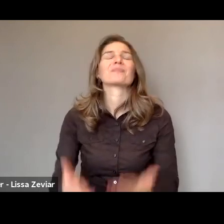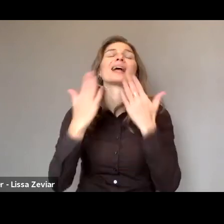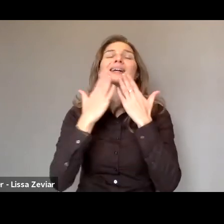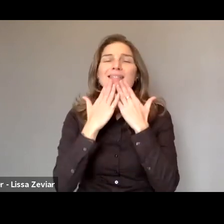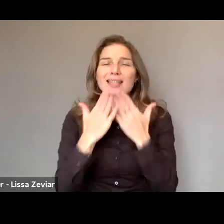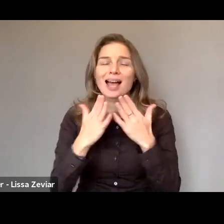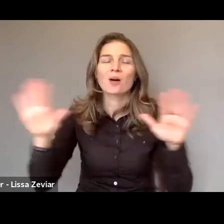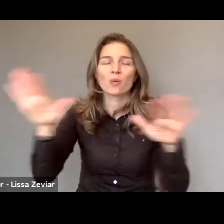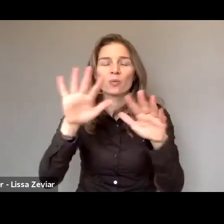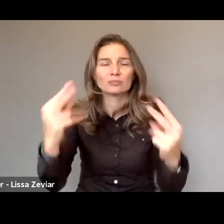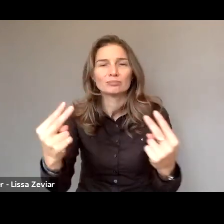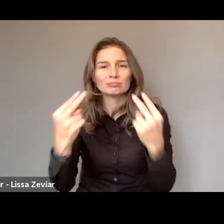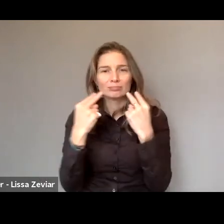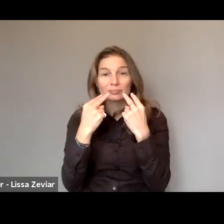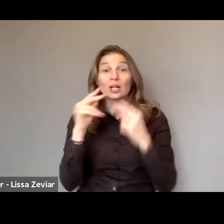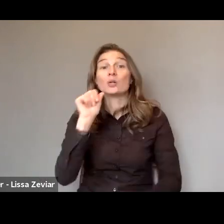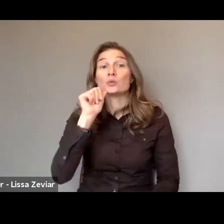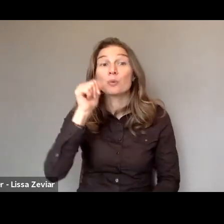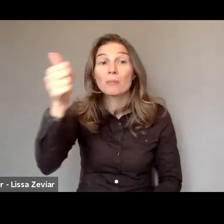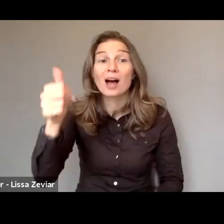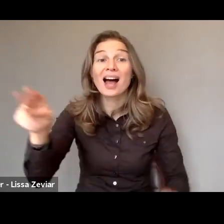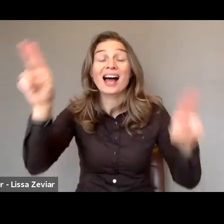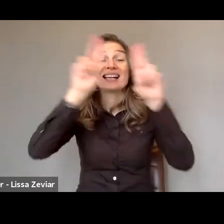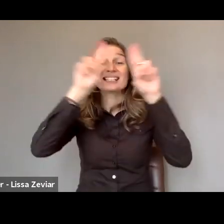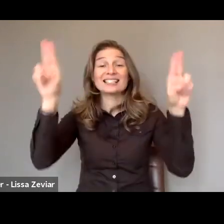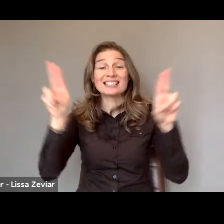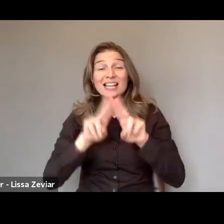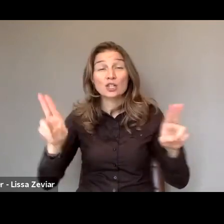Tomorrow is the international day for the elimination of all violence